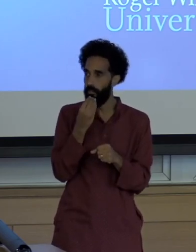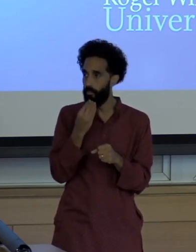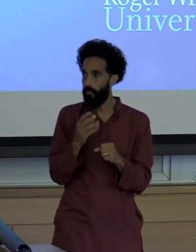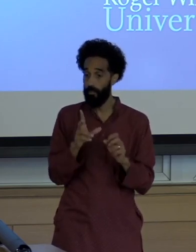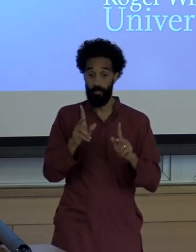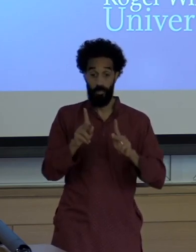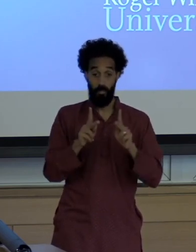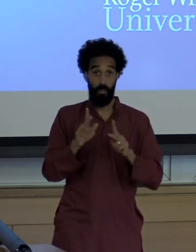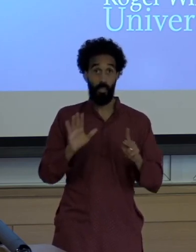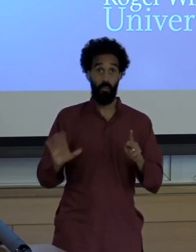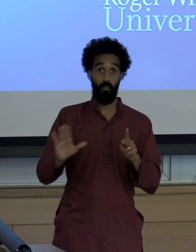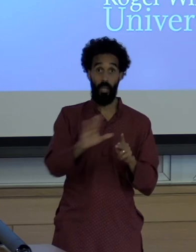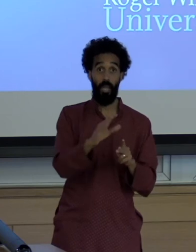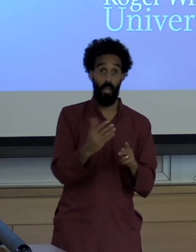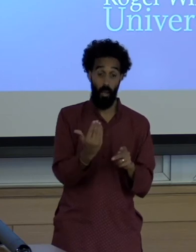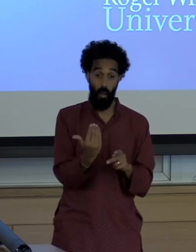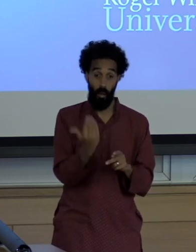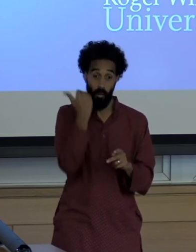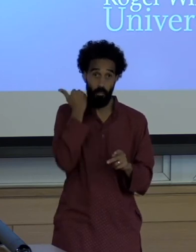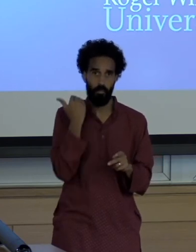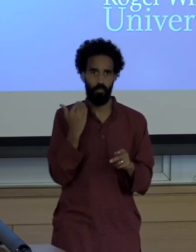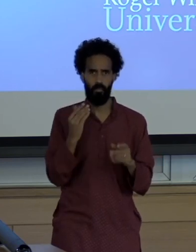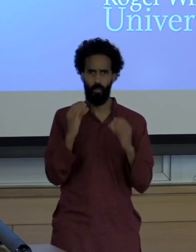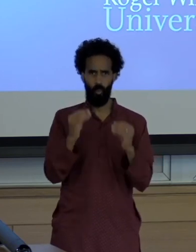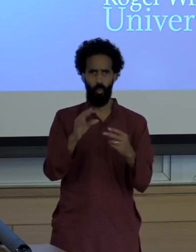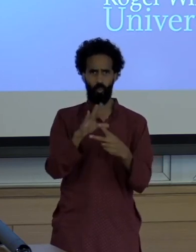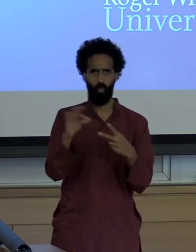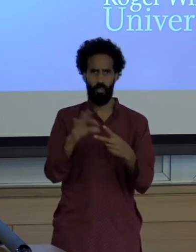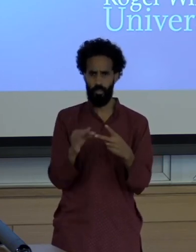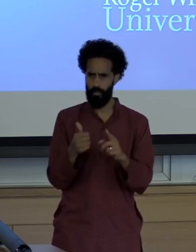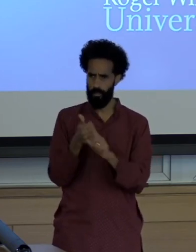Is really not an option because they are poor right? So